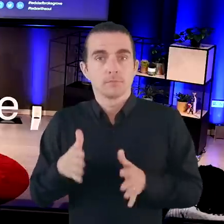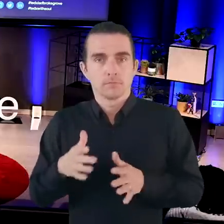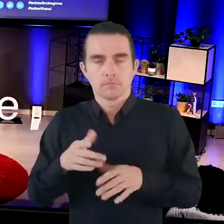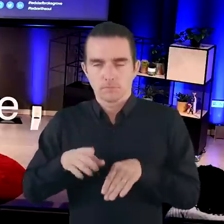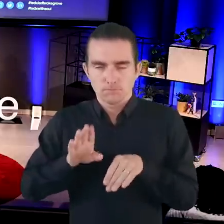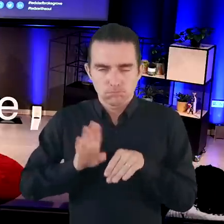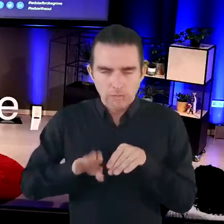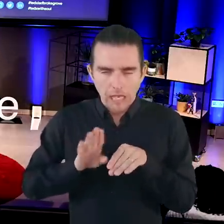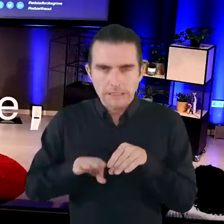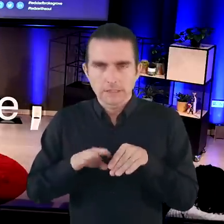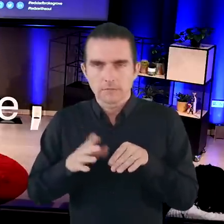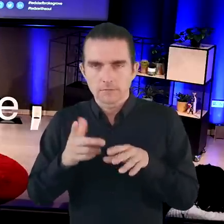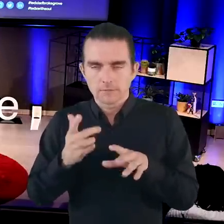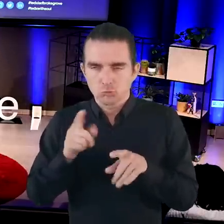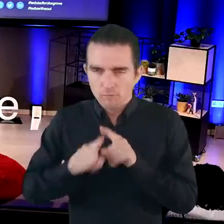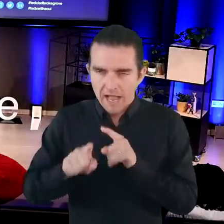I'm in the room practicing these exercises.